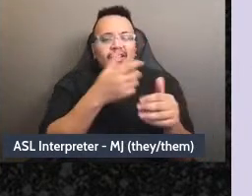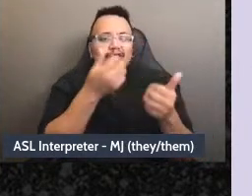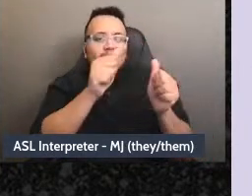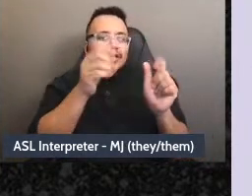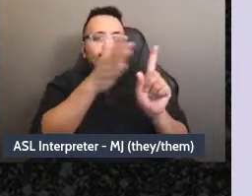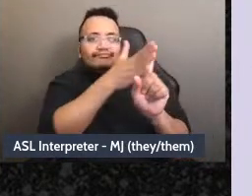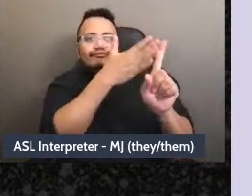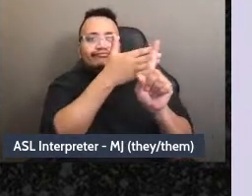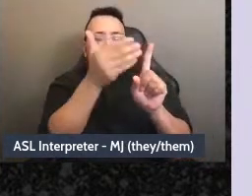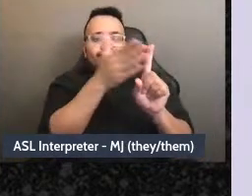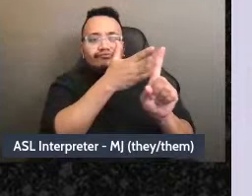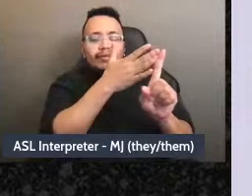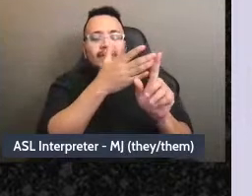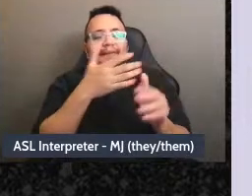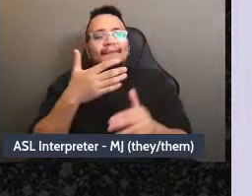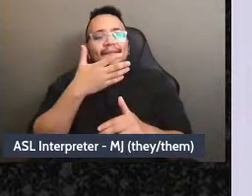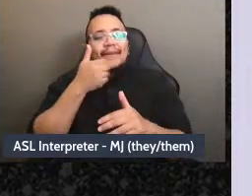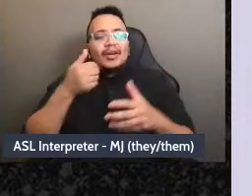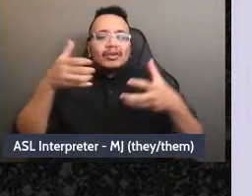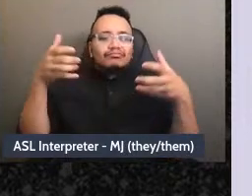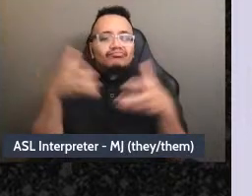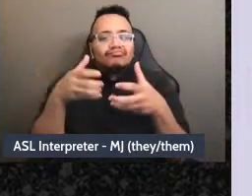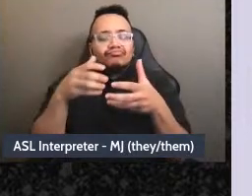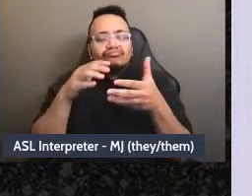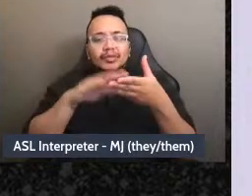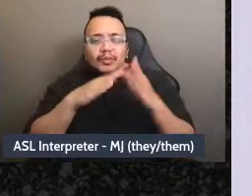we're just stronger in sticking to our values when we do it together